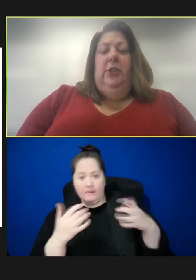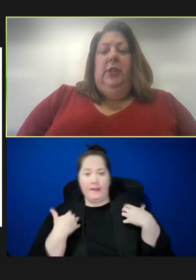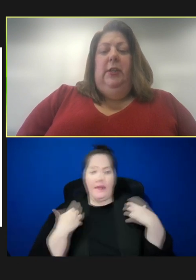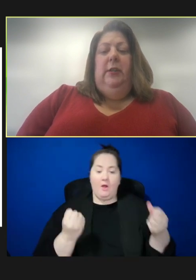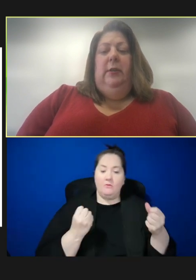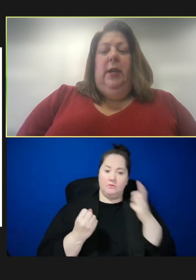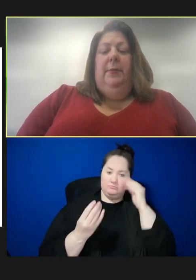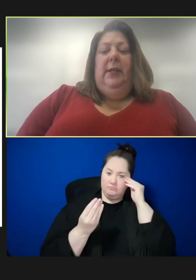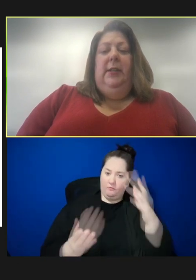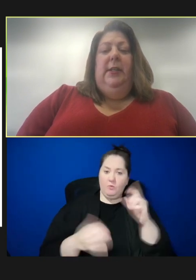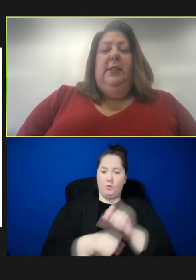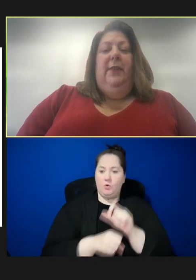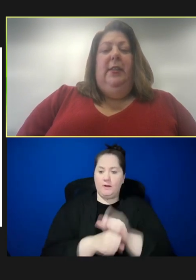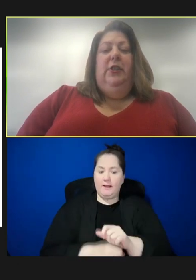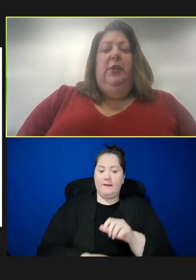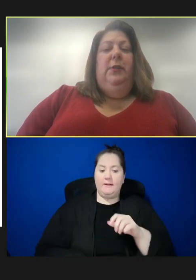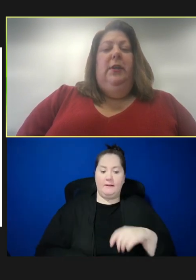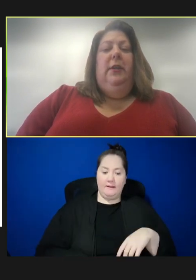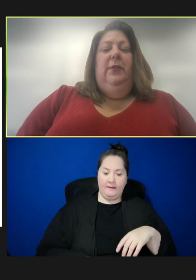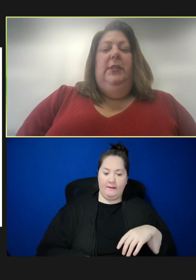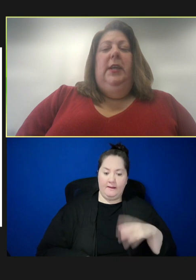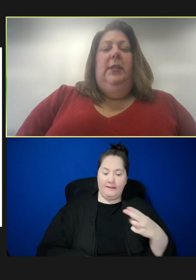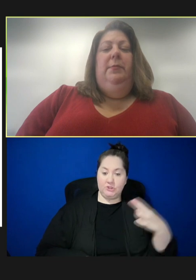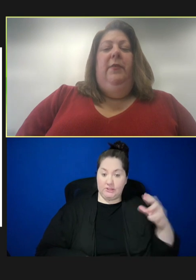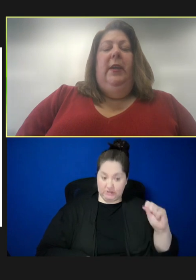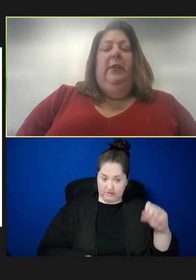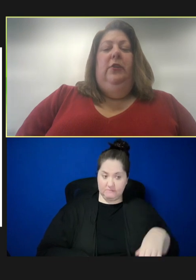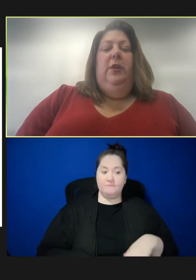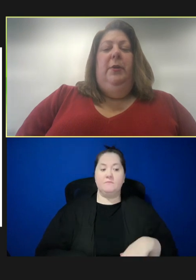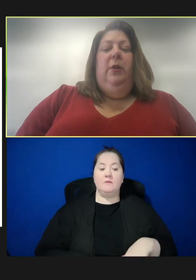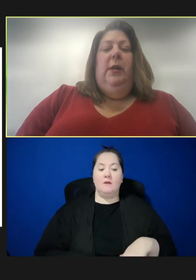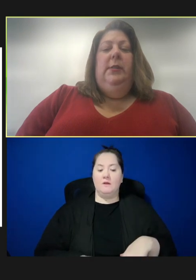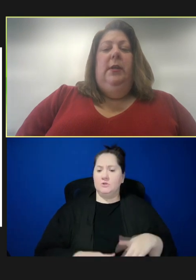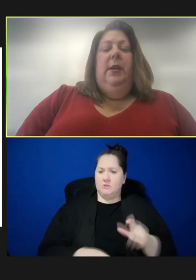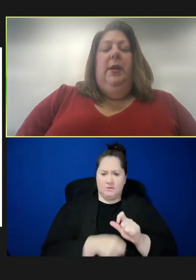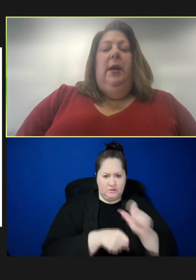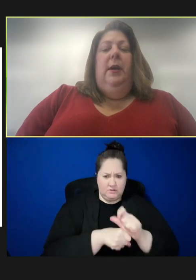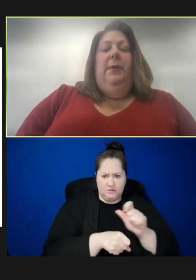she -- I can attest to the fact that she works hard every day to provide leadership across the